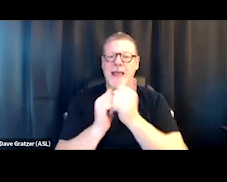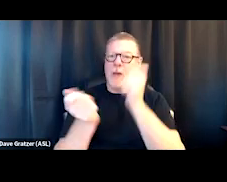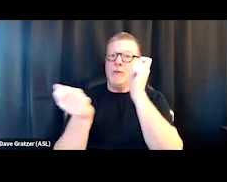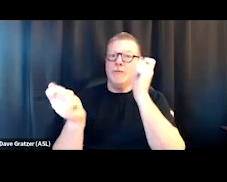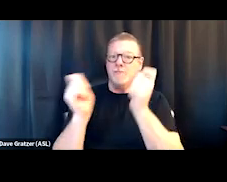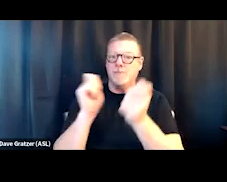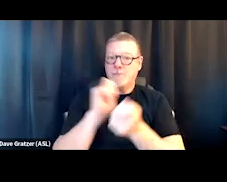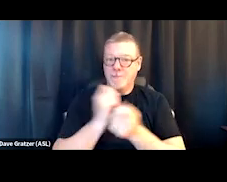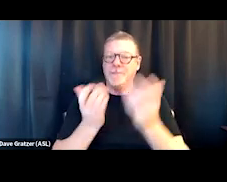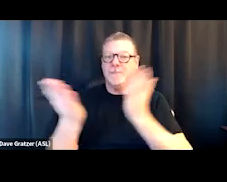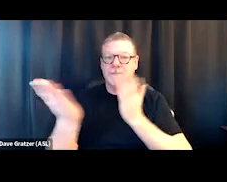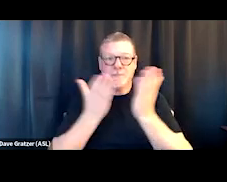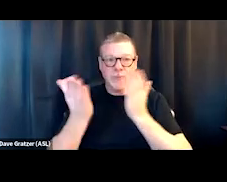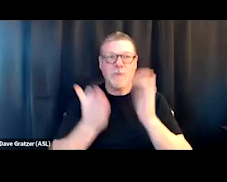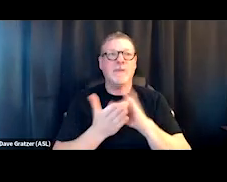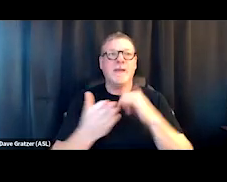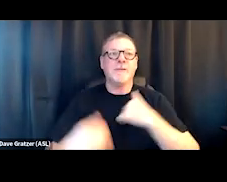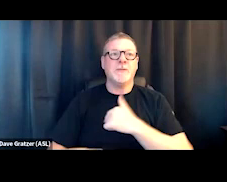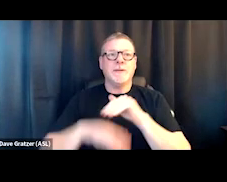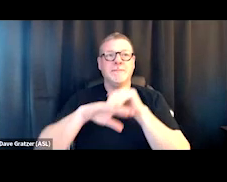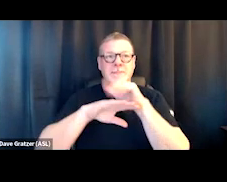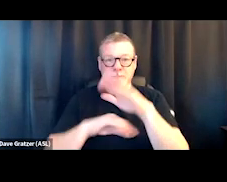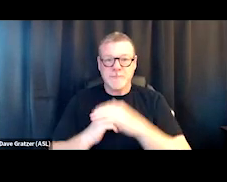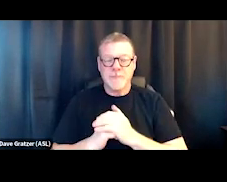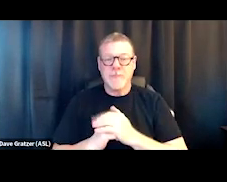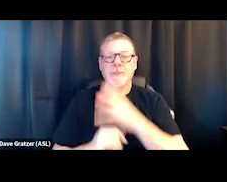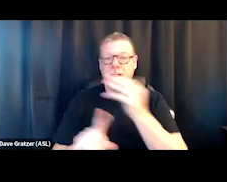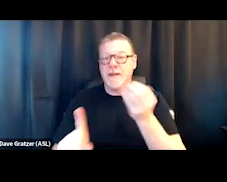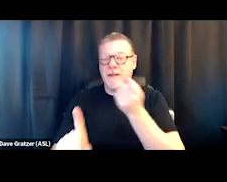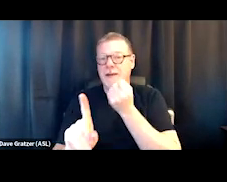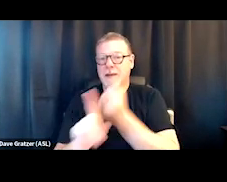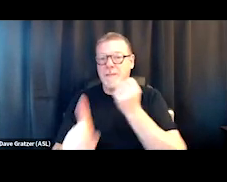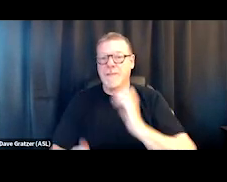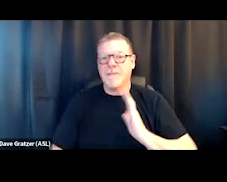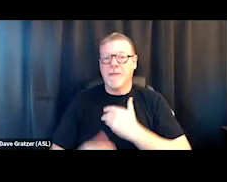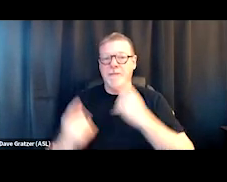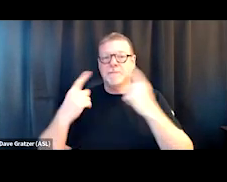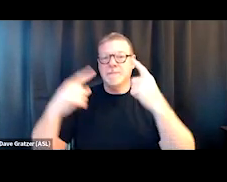of the services that we deliver and has impacted our success rates.